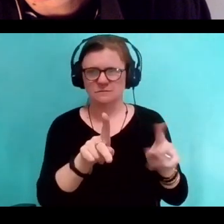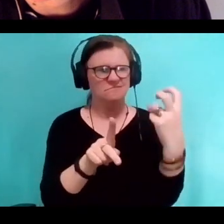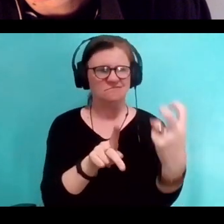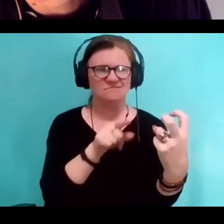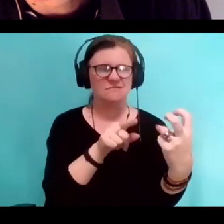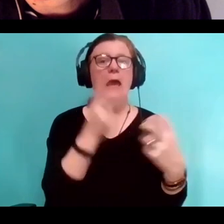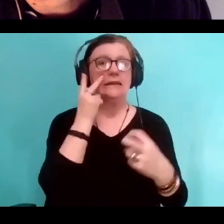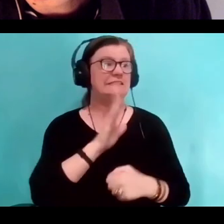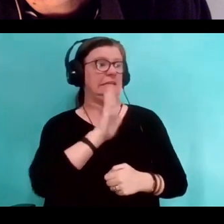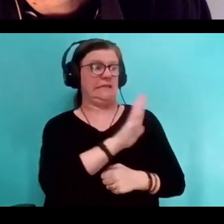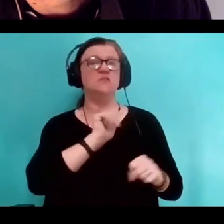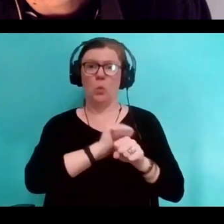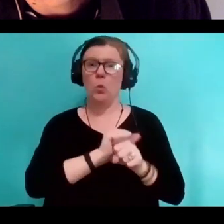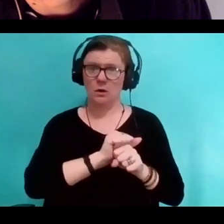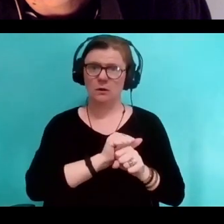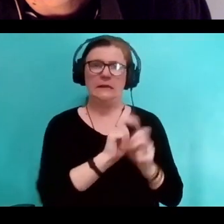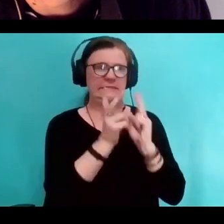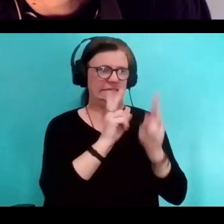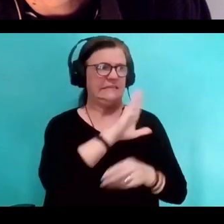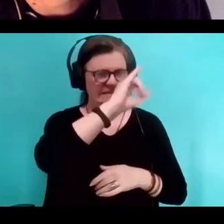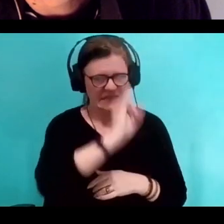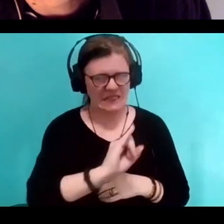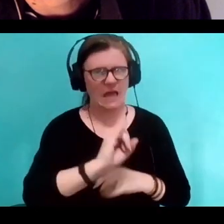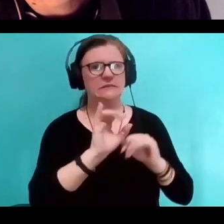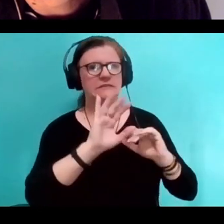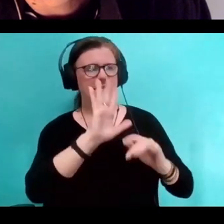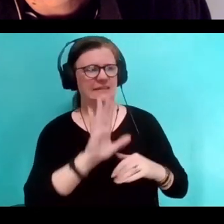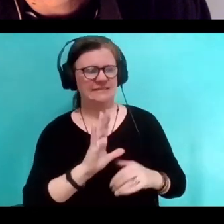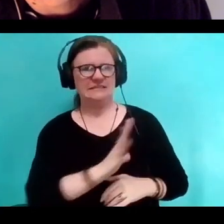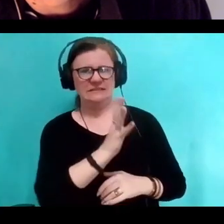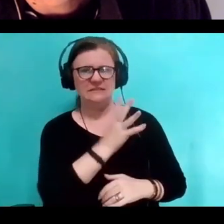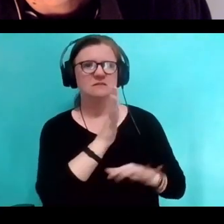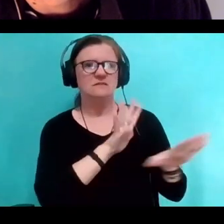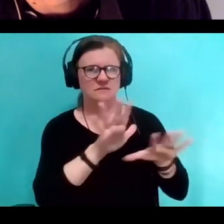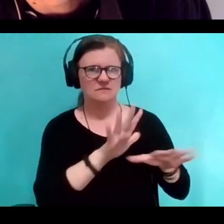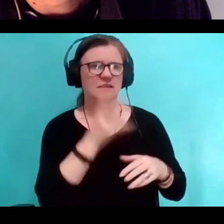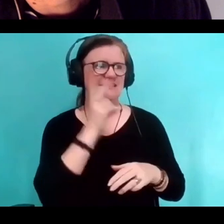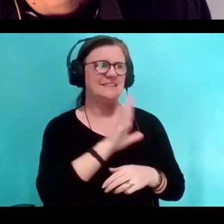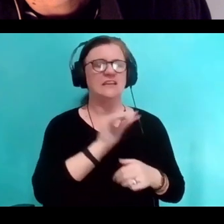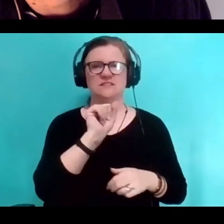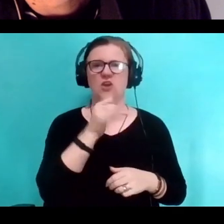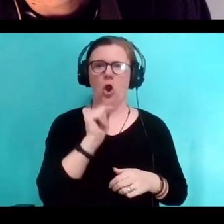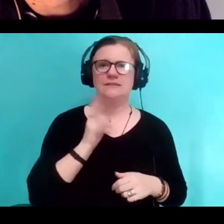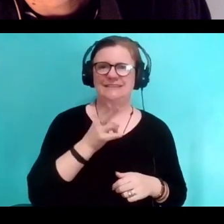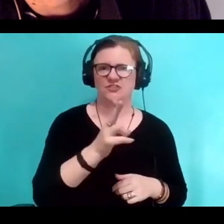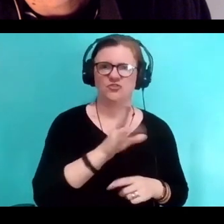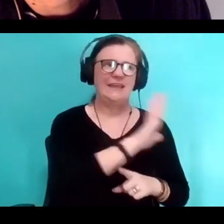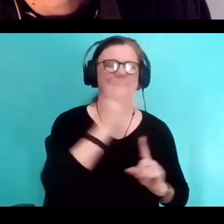there are exceptions, but mostly what I see is a painter grappling with art history and his place in art history,